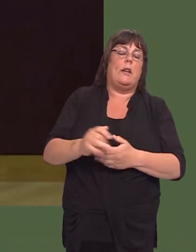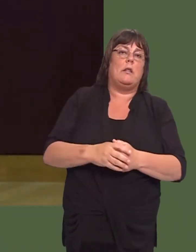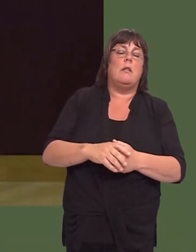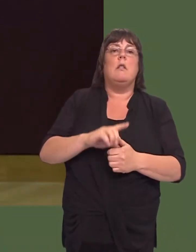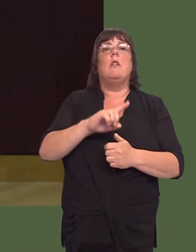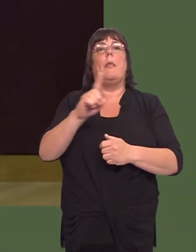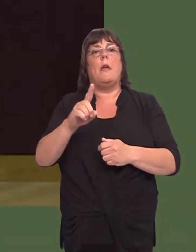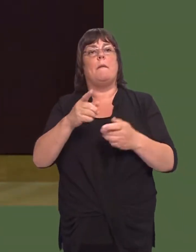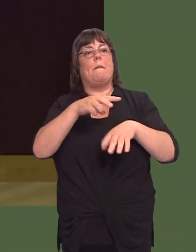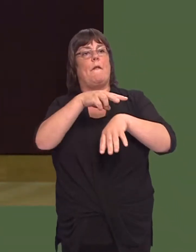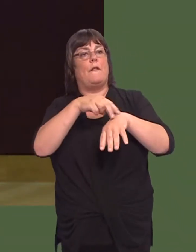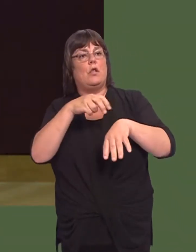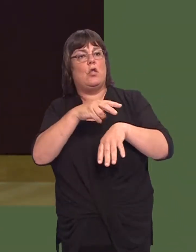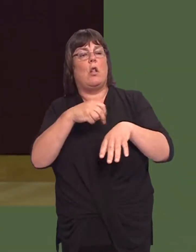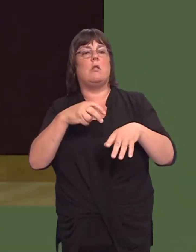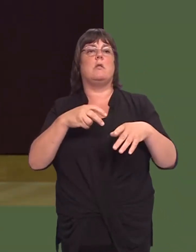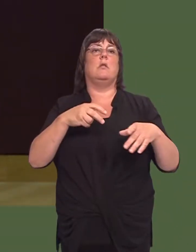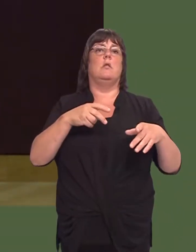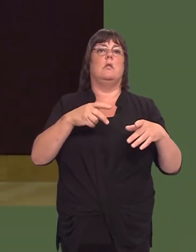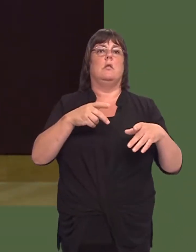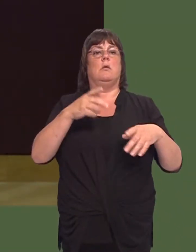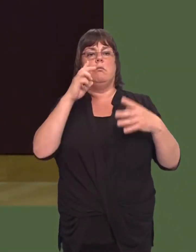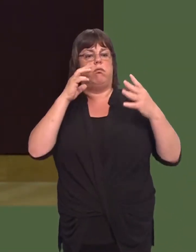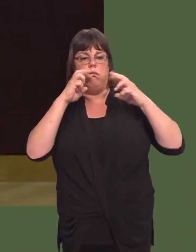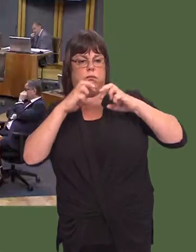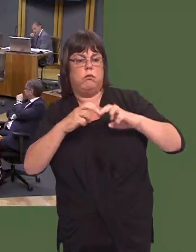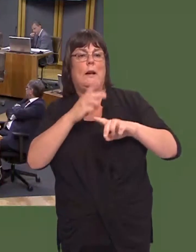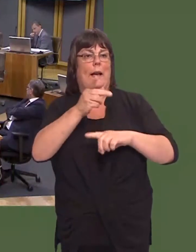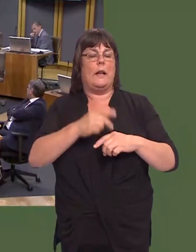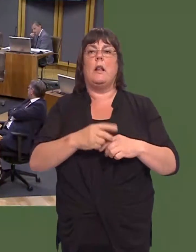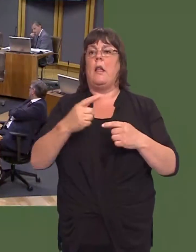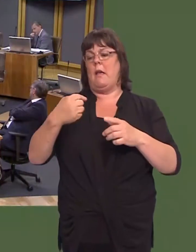discussions with officials on a variety of important issues, and then, this year, in